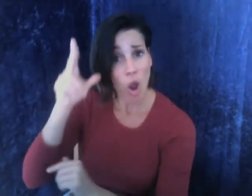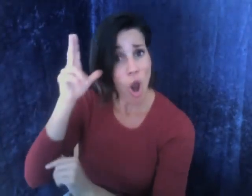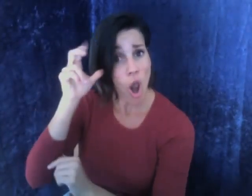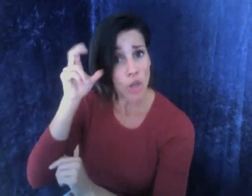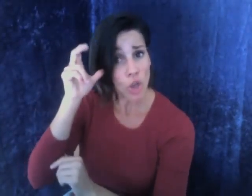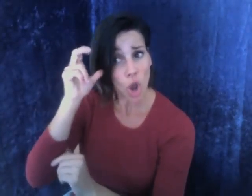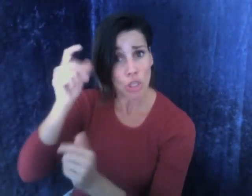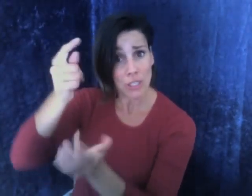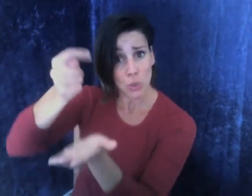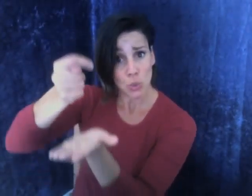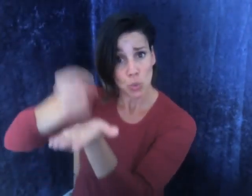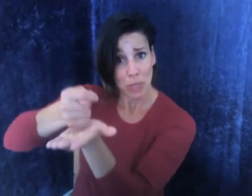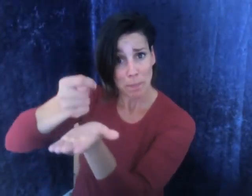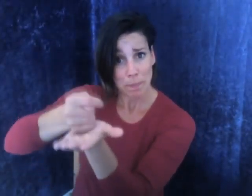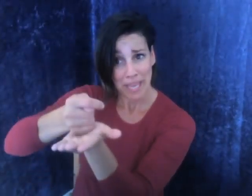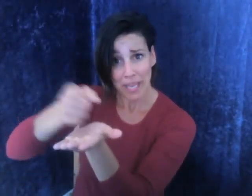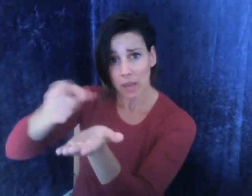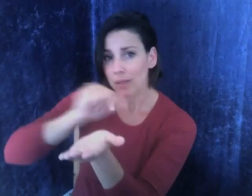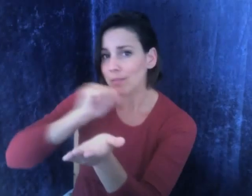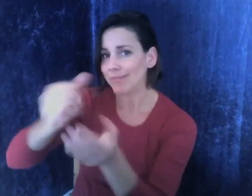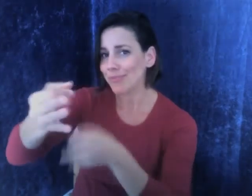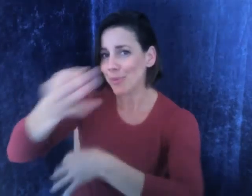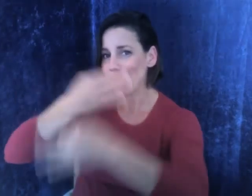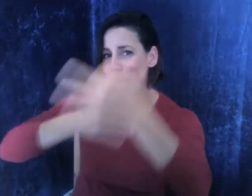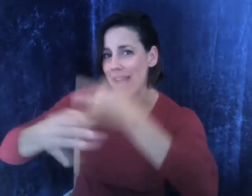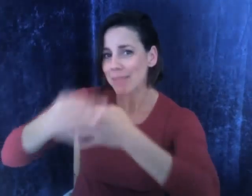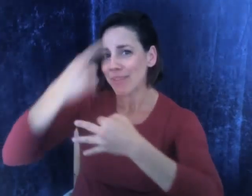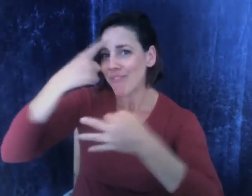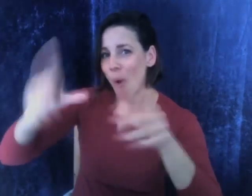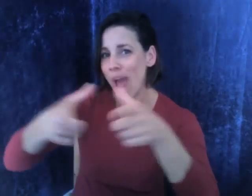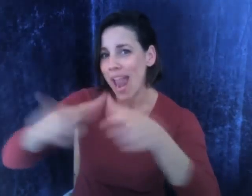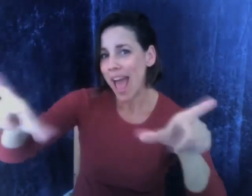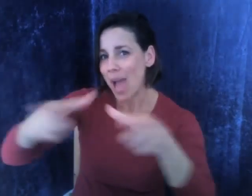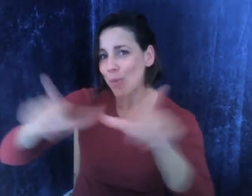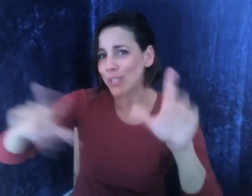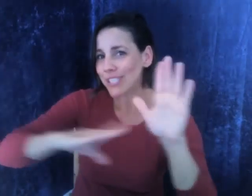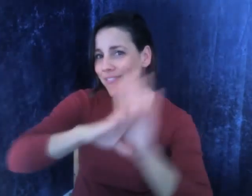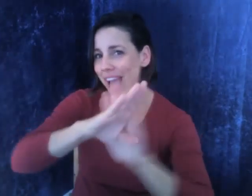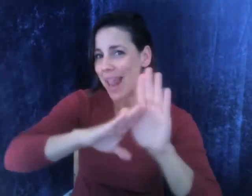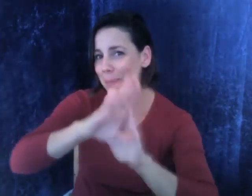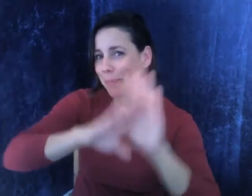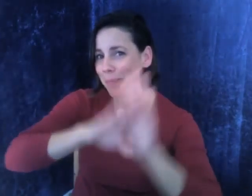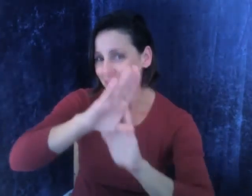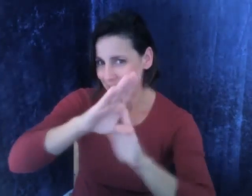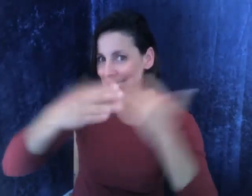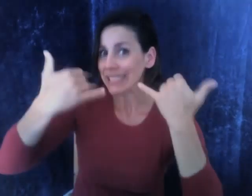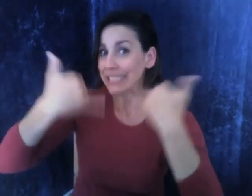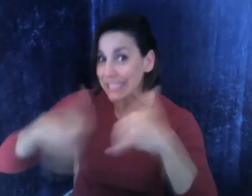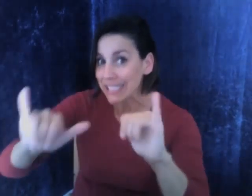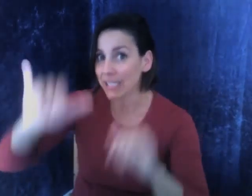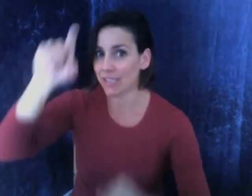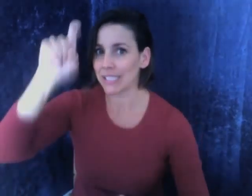but, we remind them that the auditory treatment is not a replacement for language development.